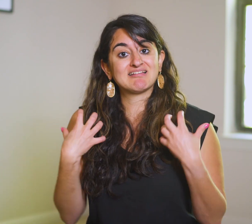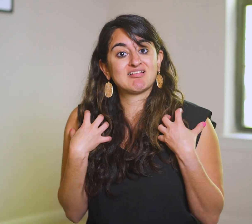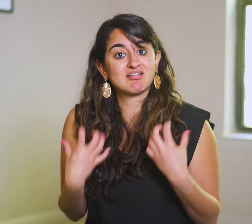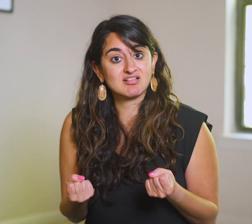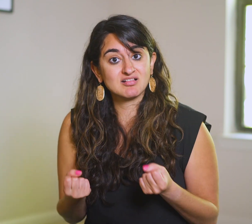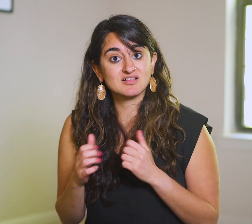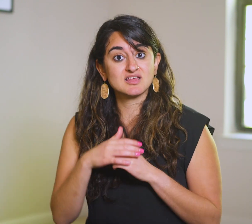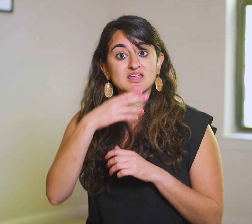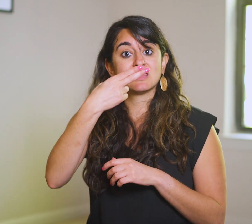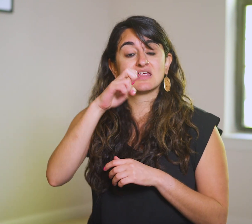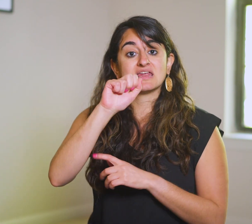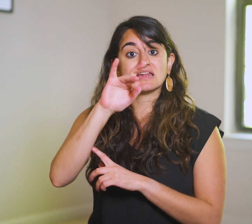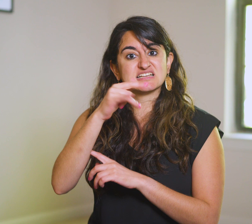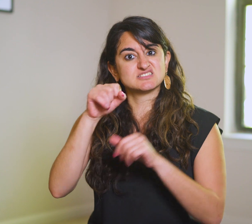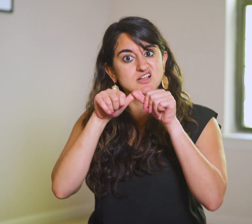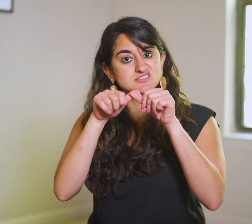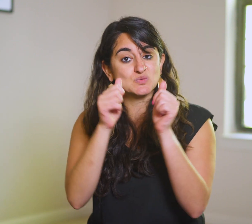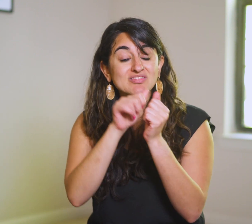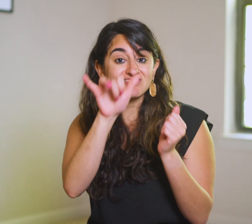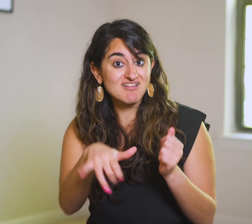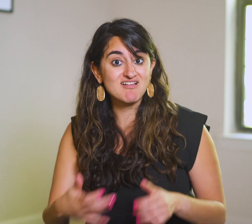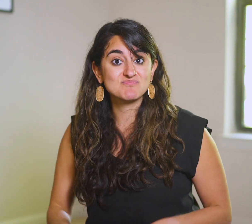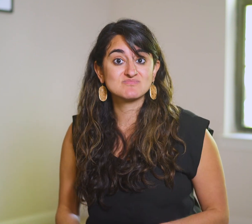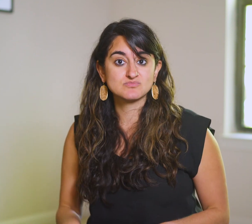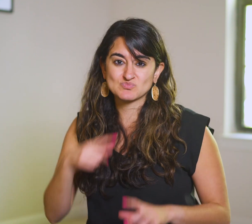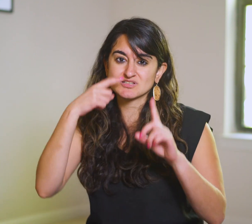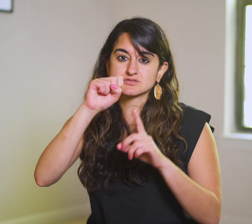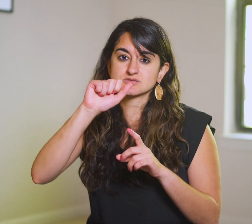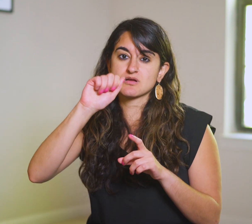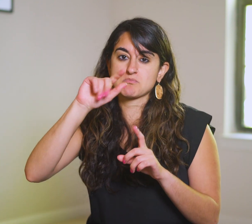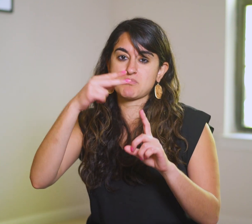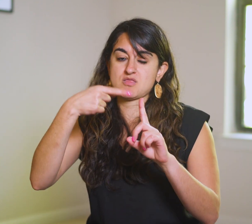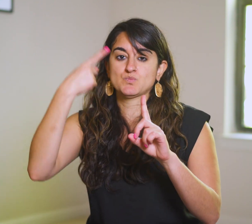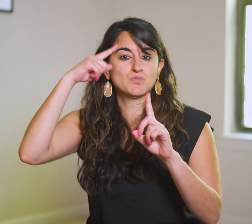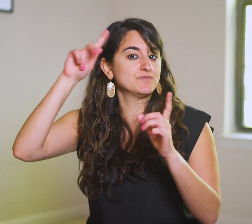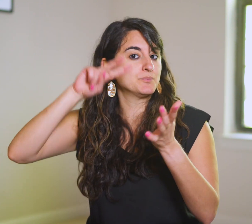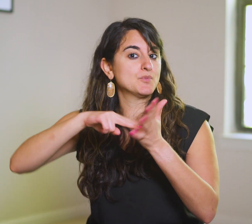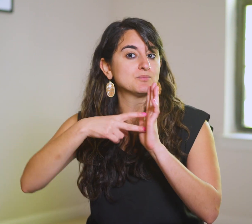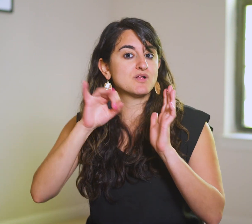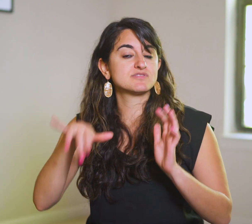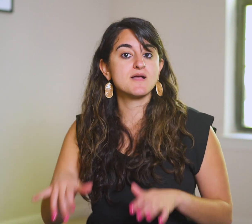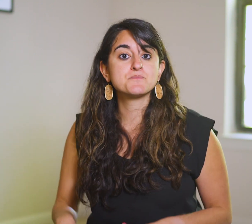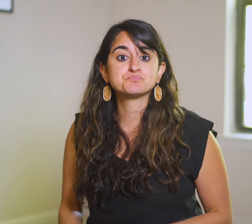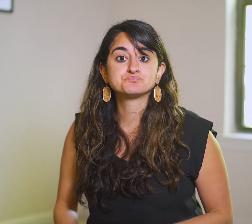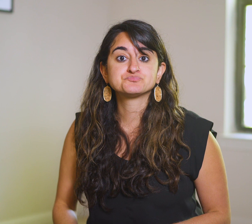and healing is consistent with that.